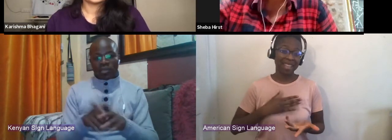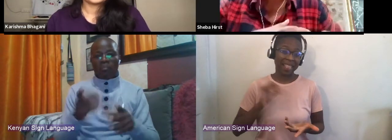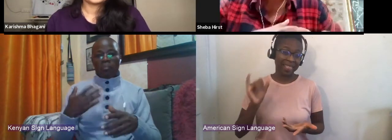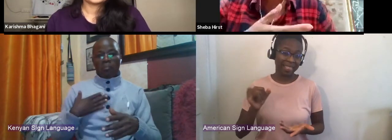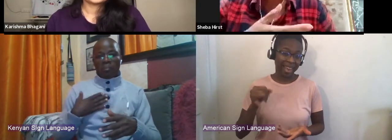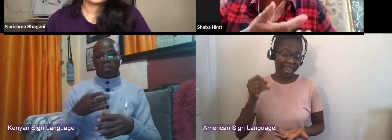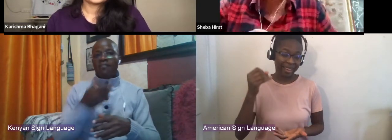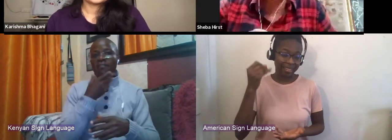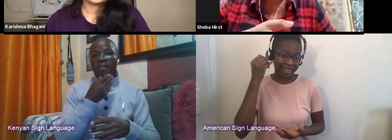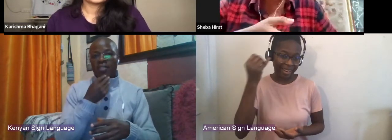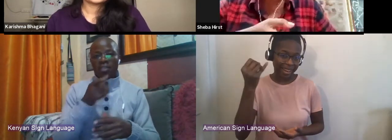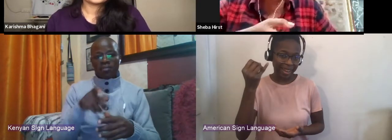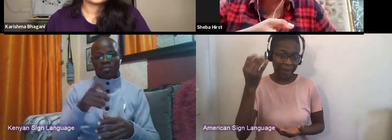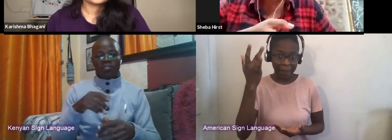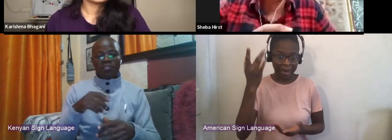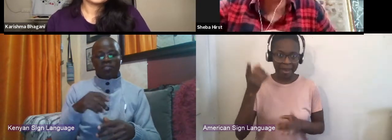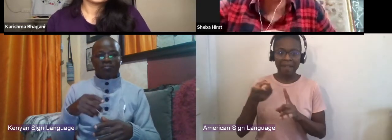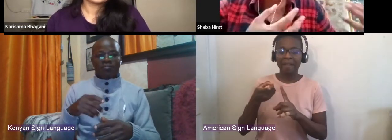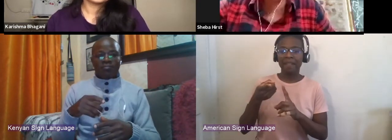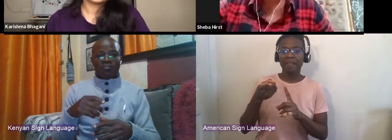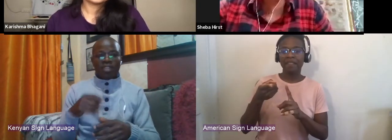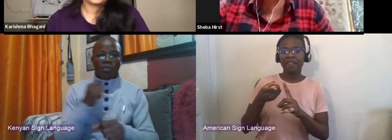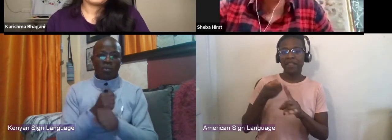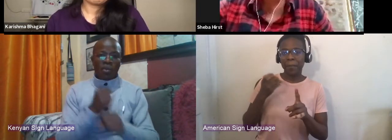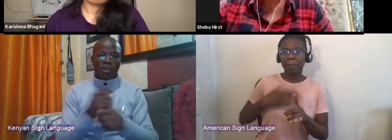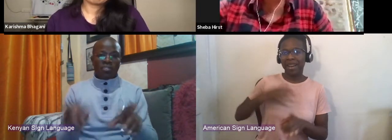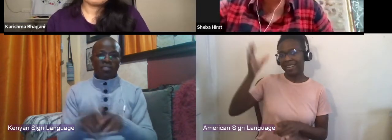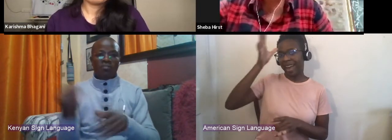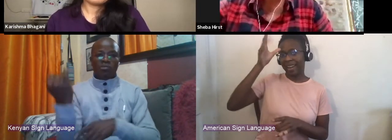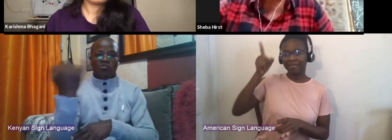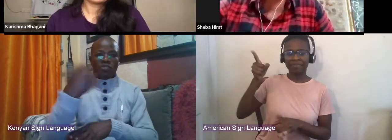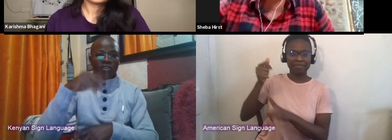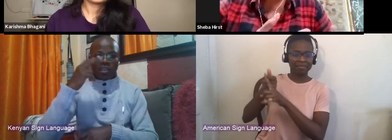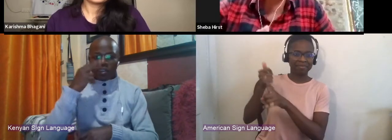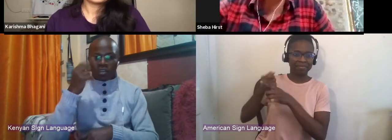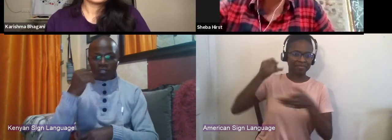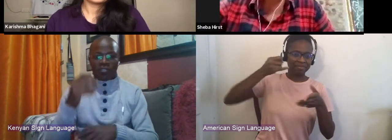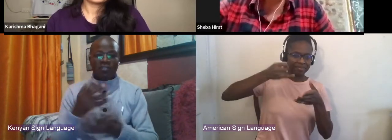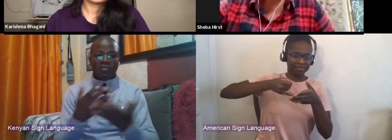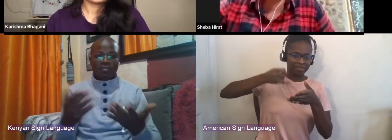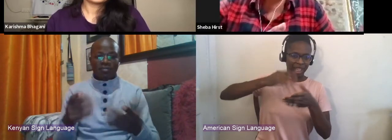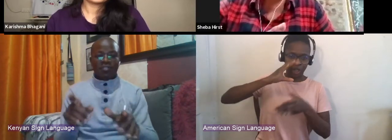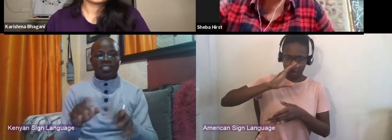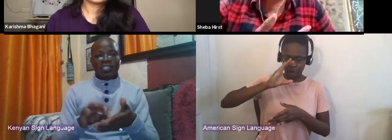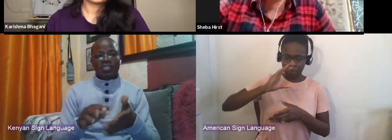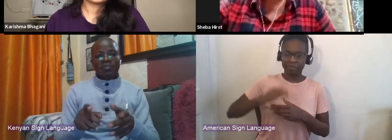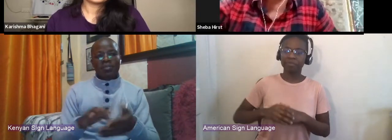of development corporation funding in this context and in a way that development operation funding